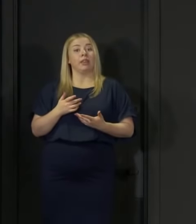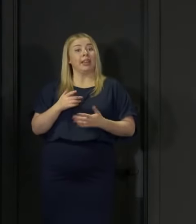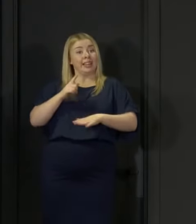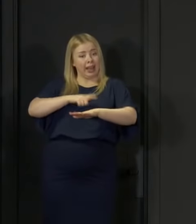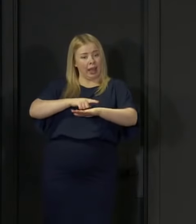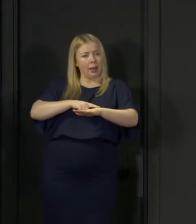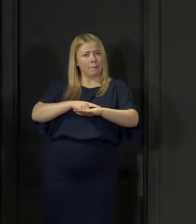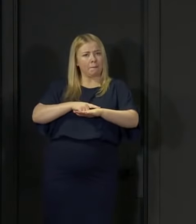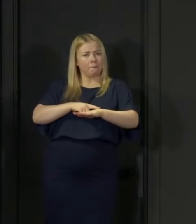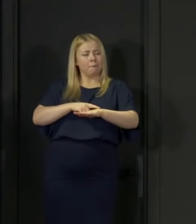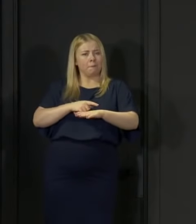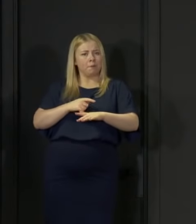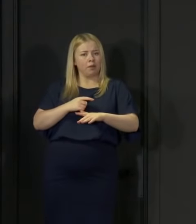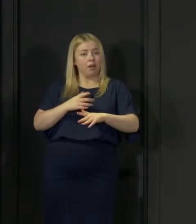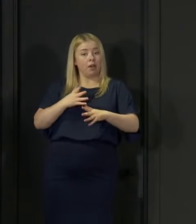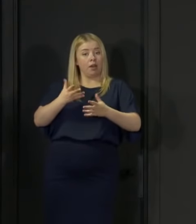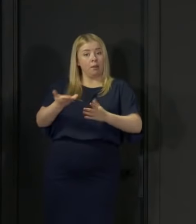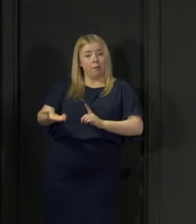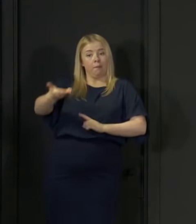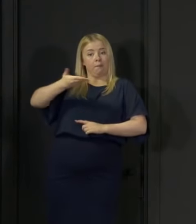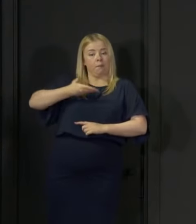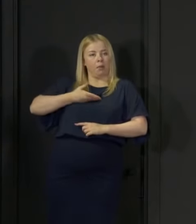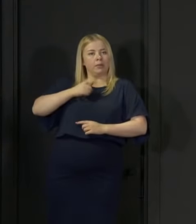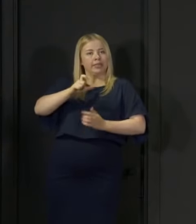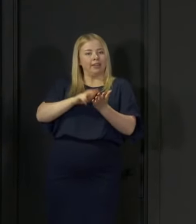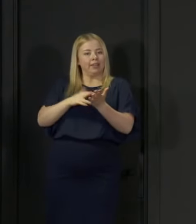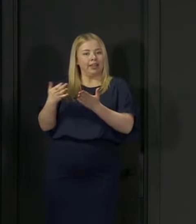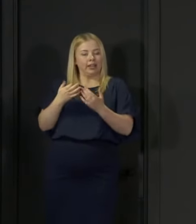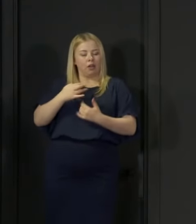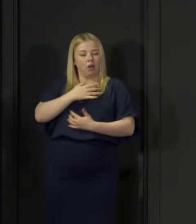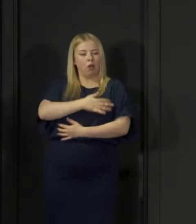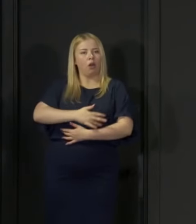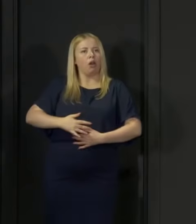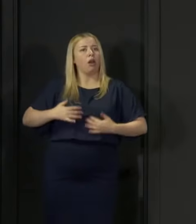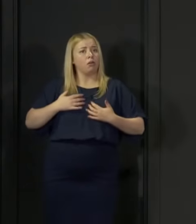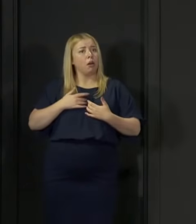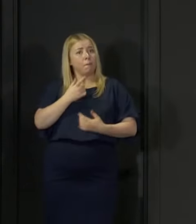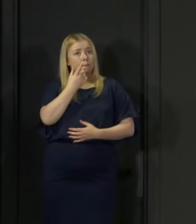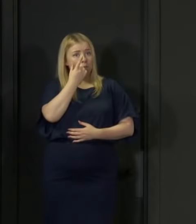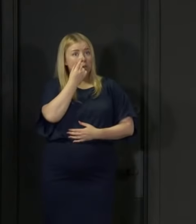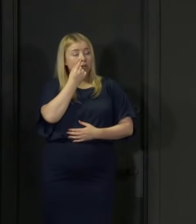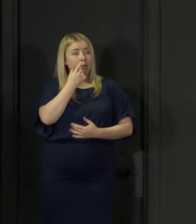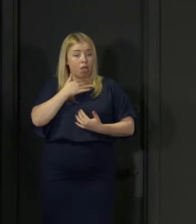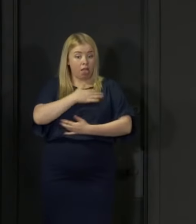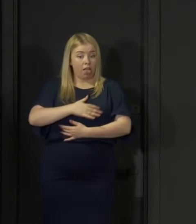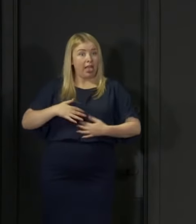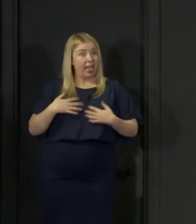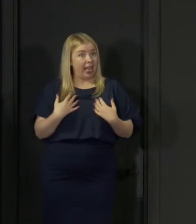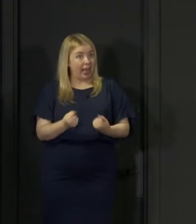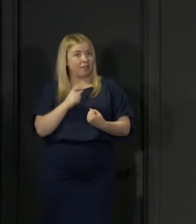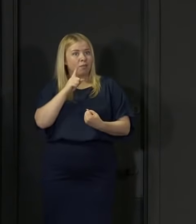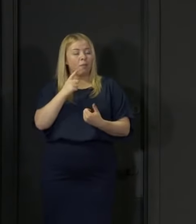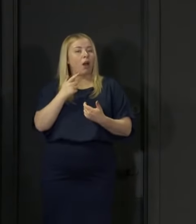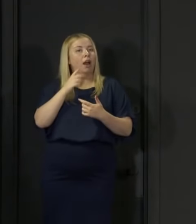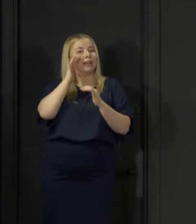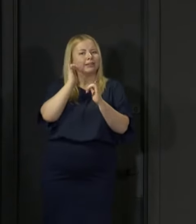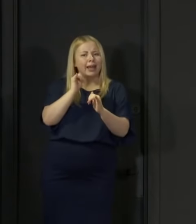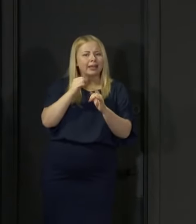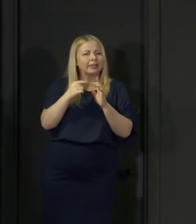possible that you have the virus in your system, but it hasn't had time to develop so it doesn't show up in the test.